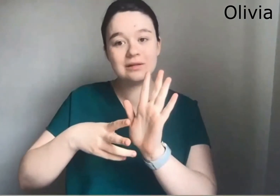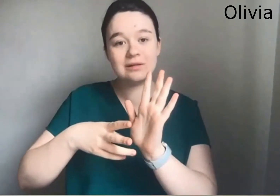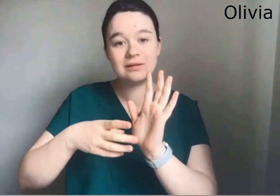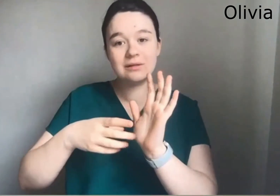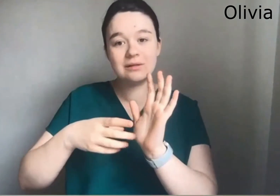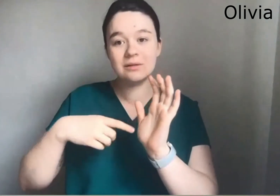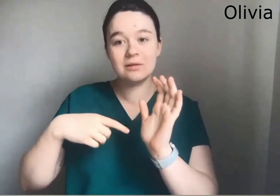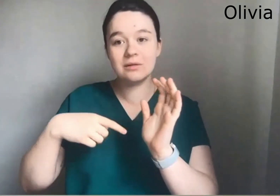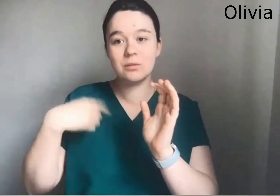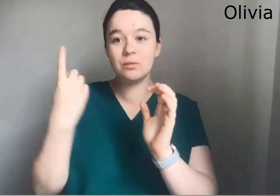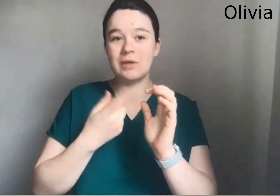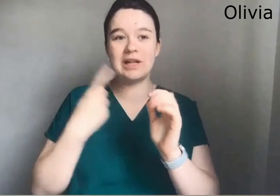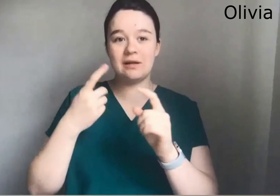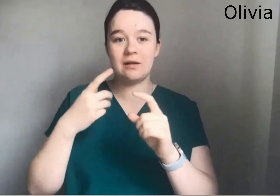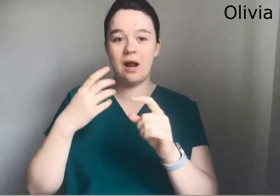That's not how they access the news